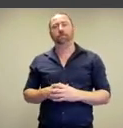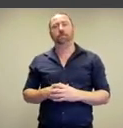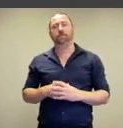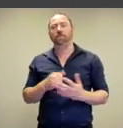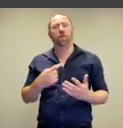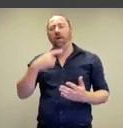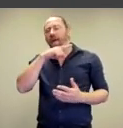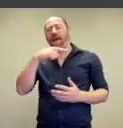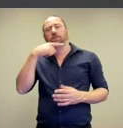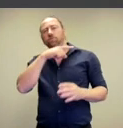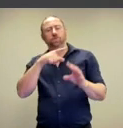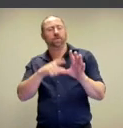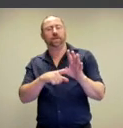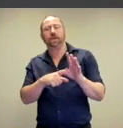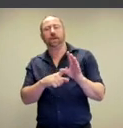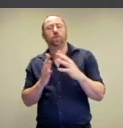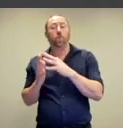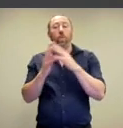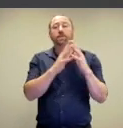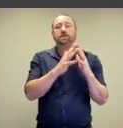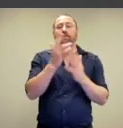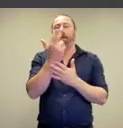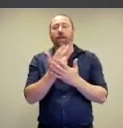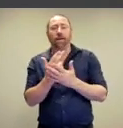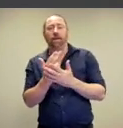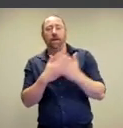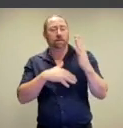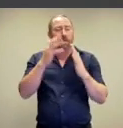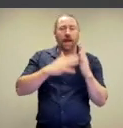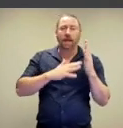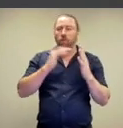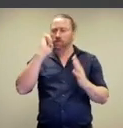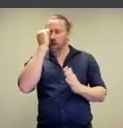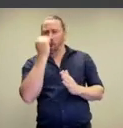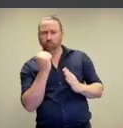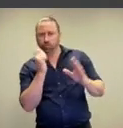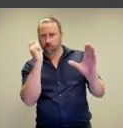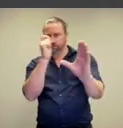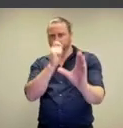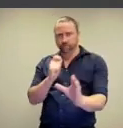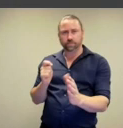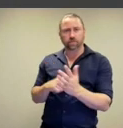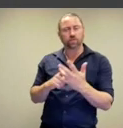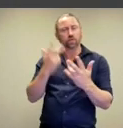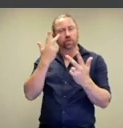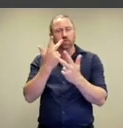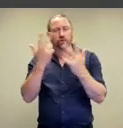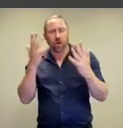For hundreds of years, western artists painted and sculpted the nude in order